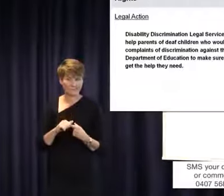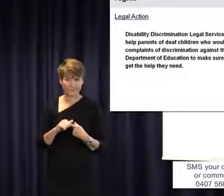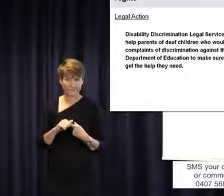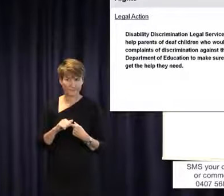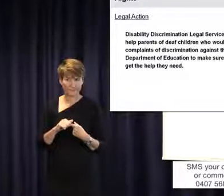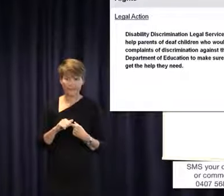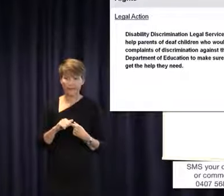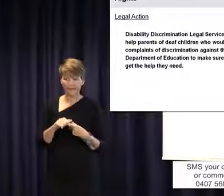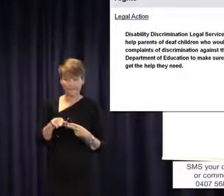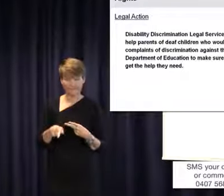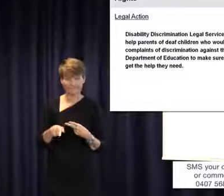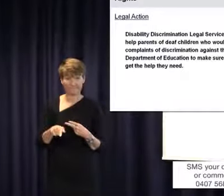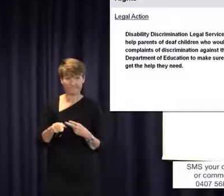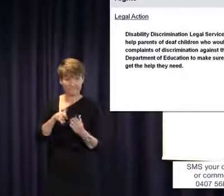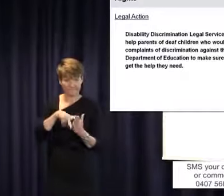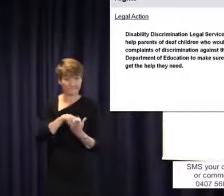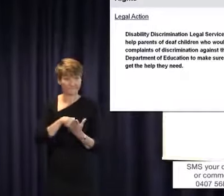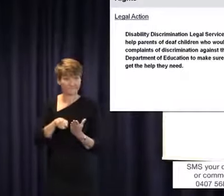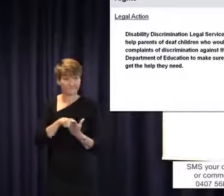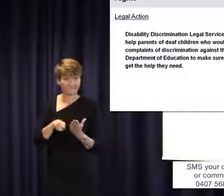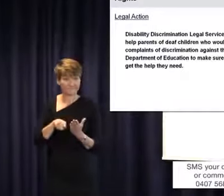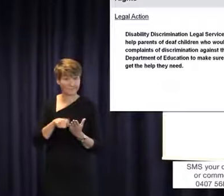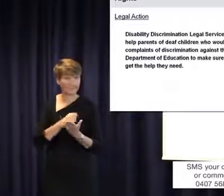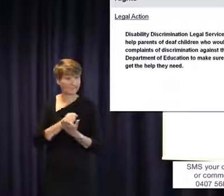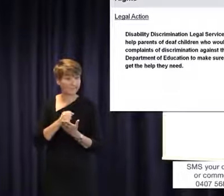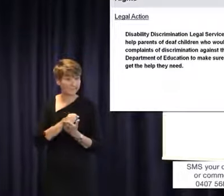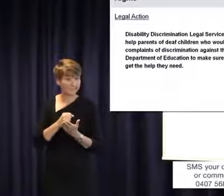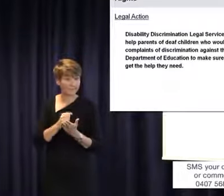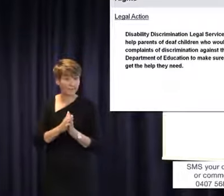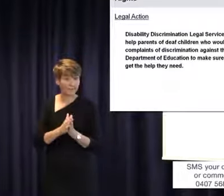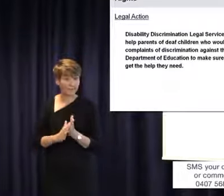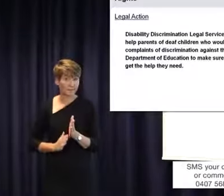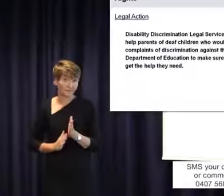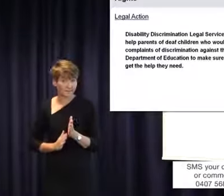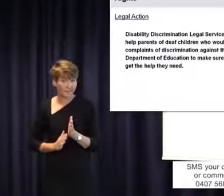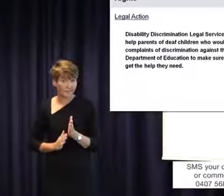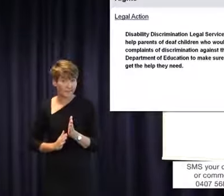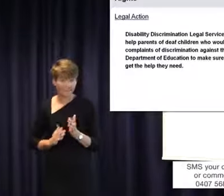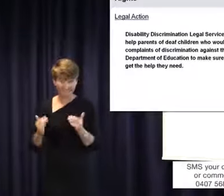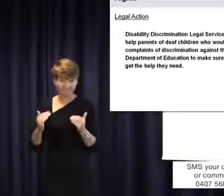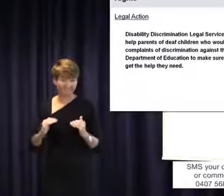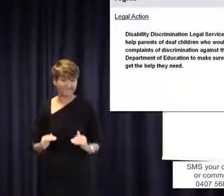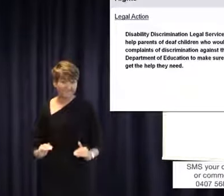lack of literacy and numeracy with mental health, with poverty, with unemployment and